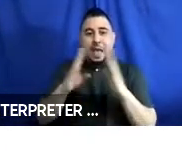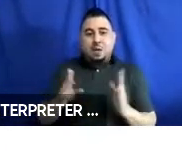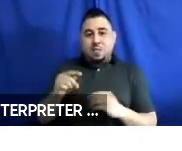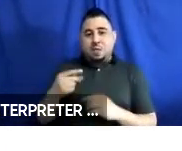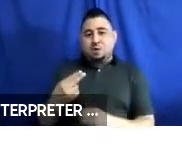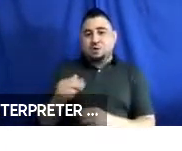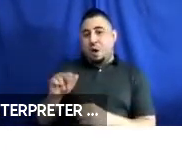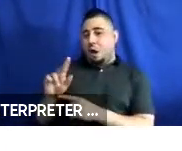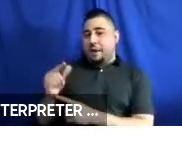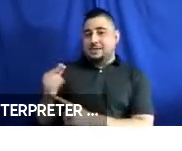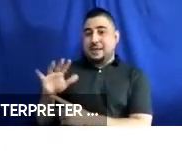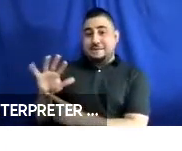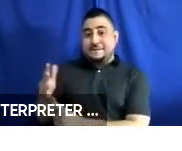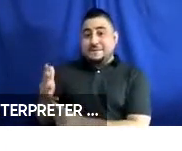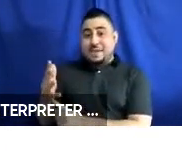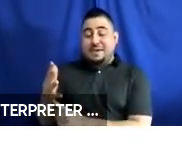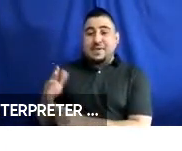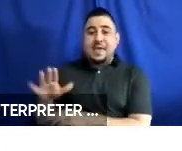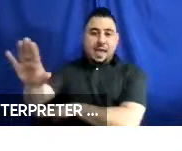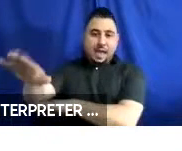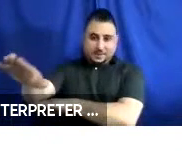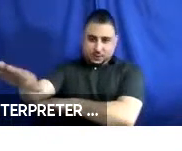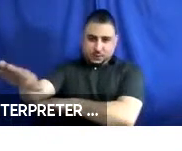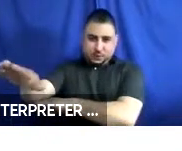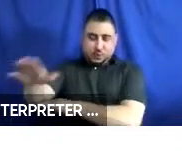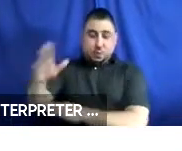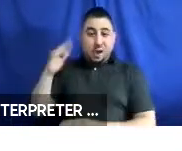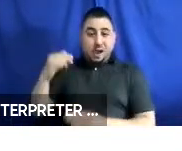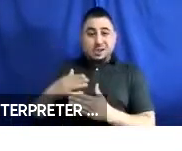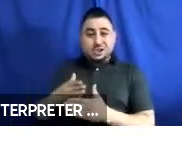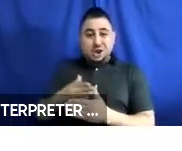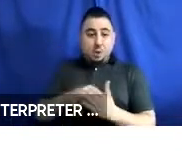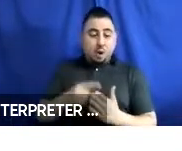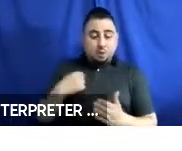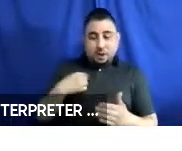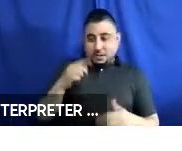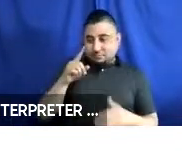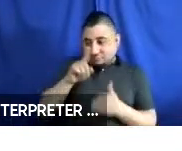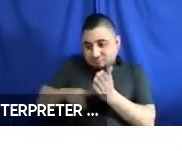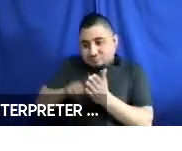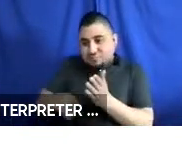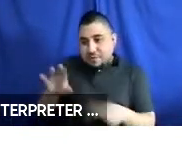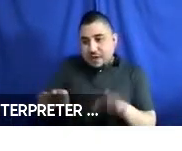August 5 in the afternoon to share findings from this research including the results of